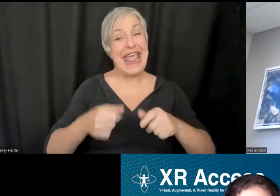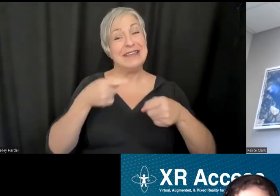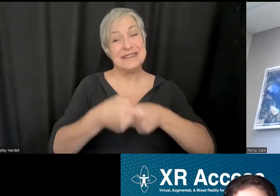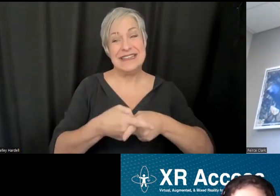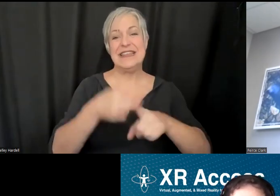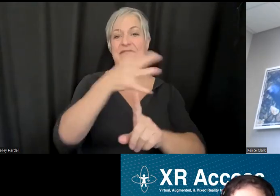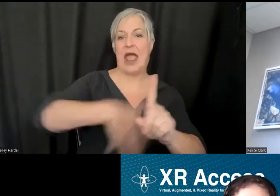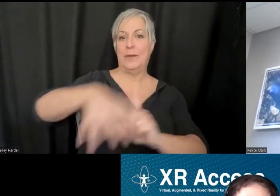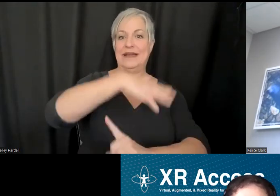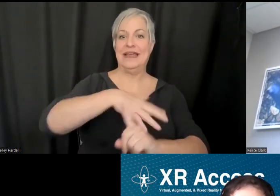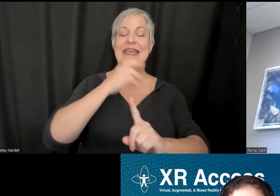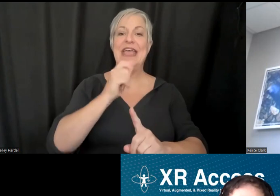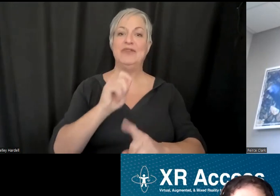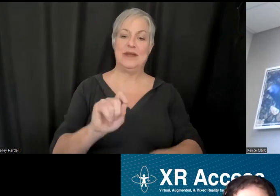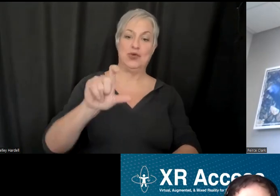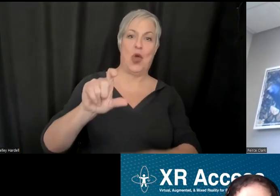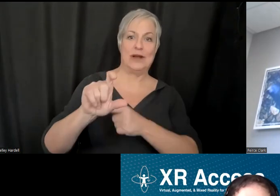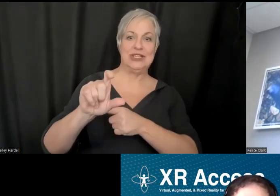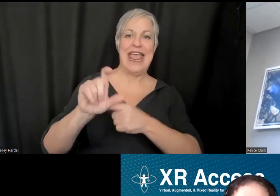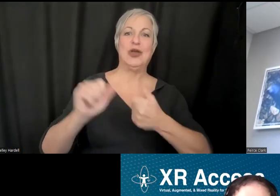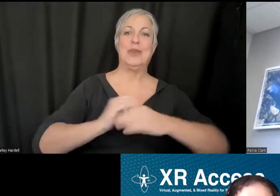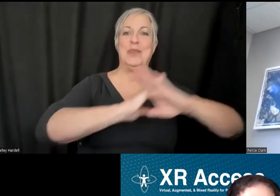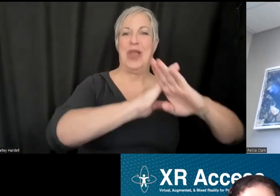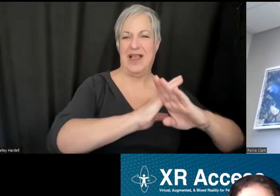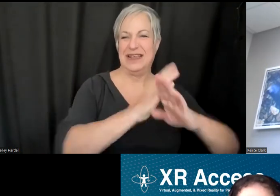your captions so large that it's blocking out key UI elements,